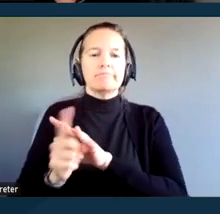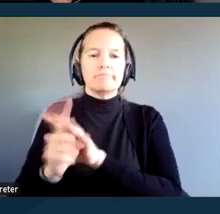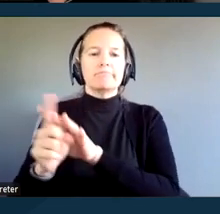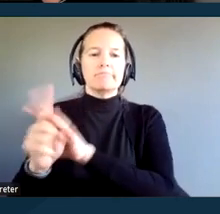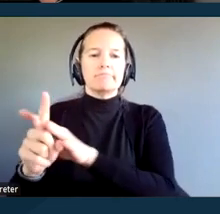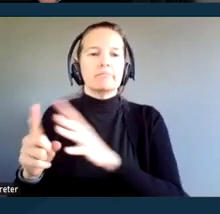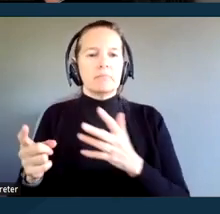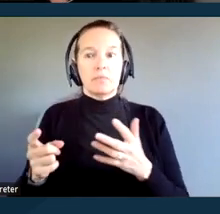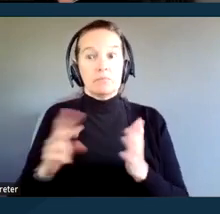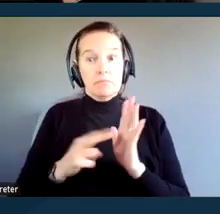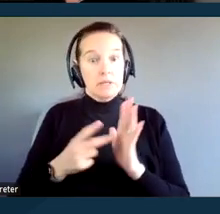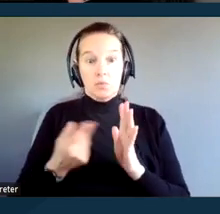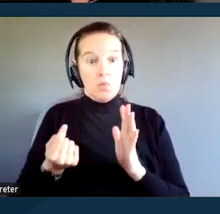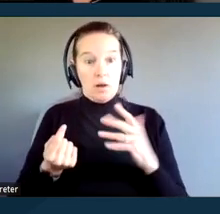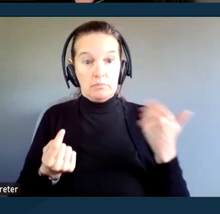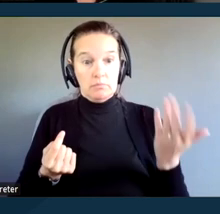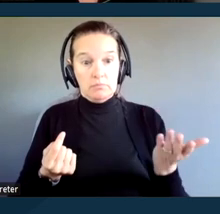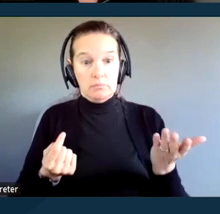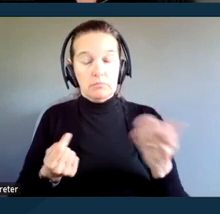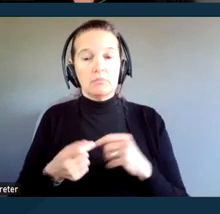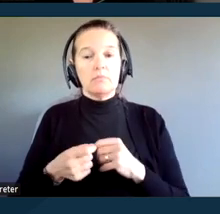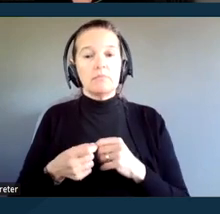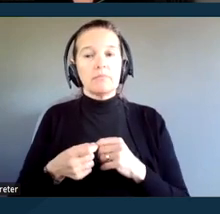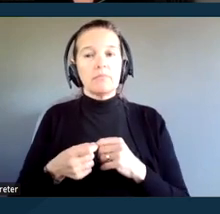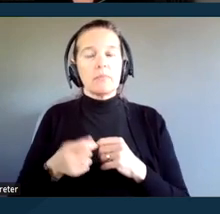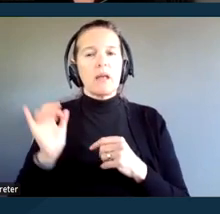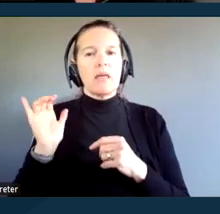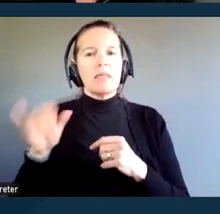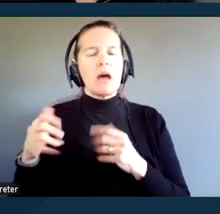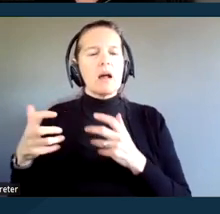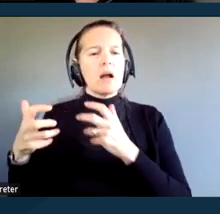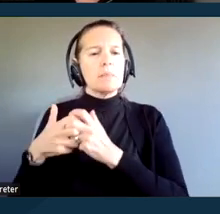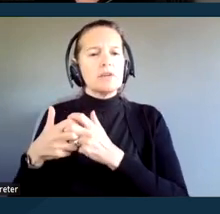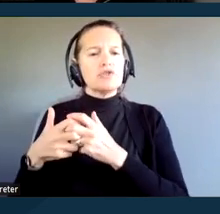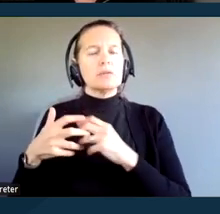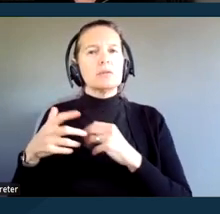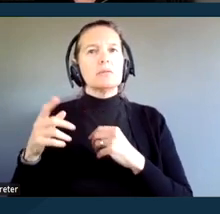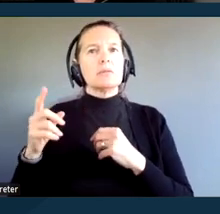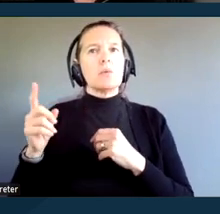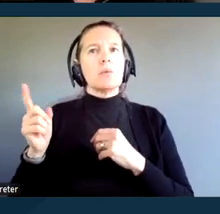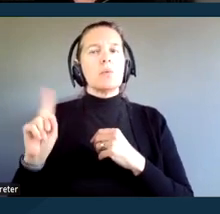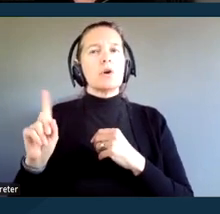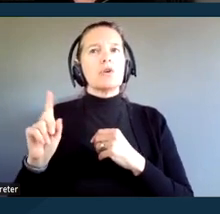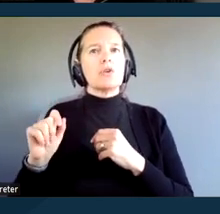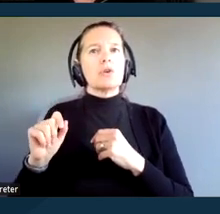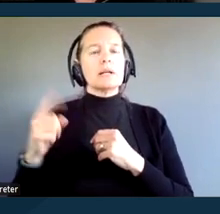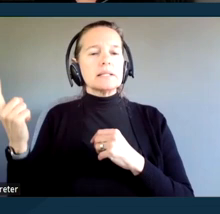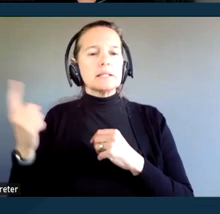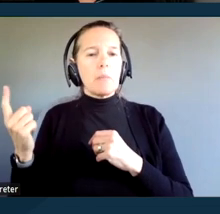And what I mean by that is it's a type of accommodation where someone provides either physical assistance,